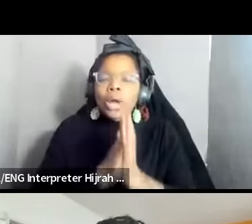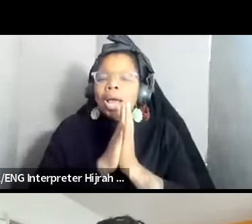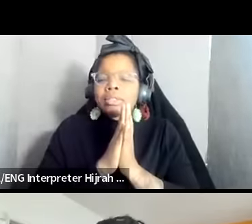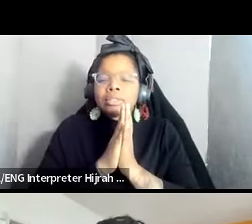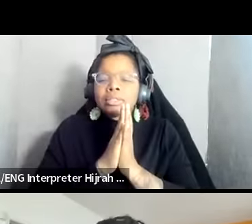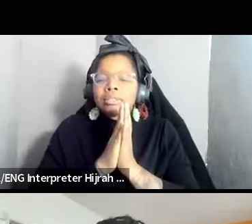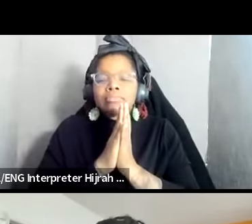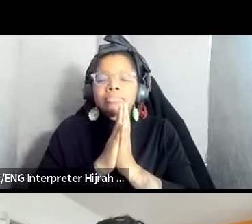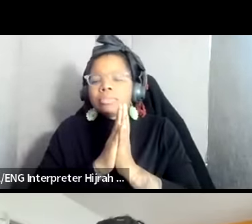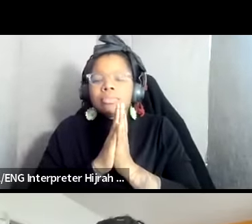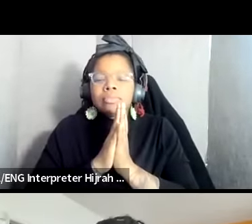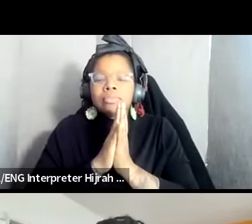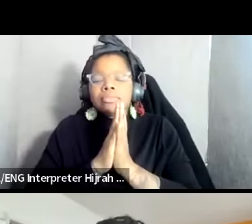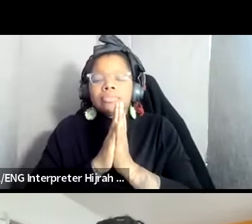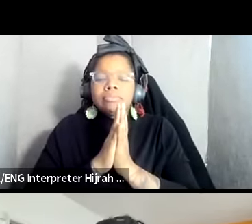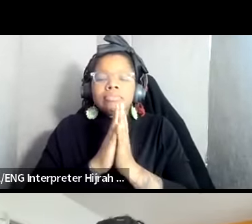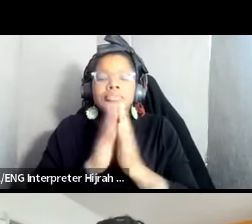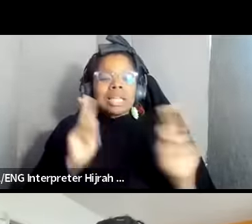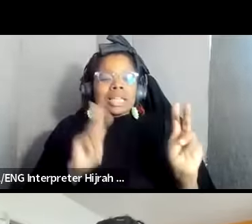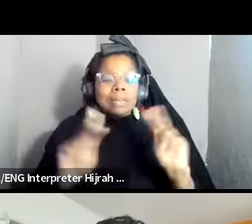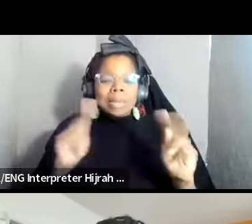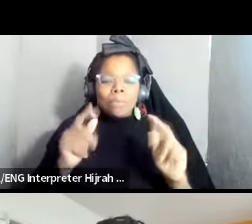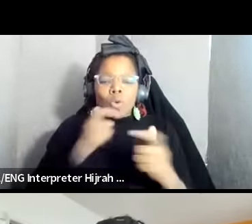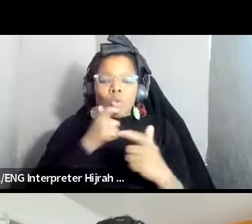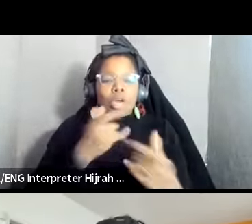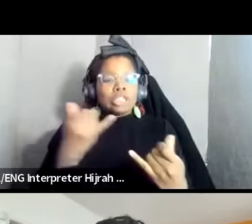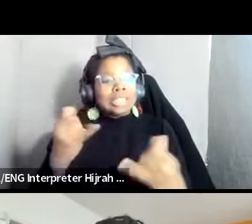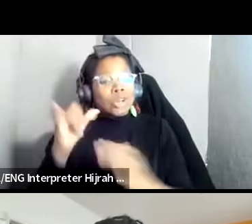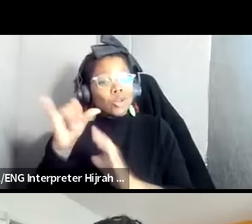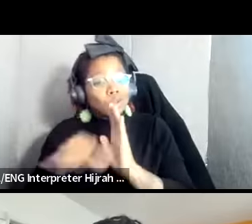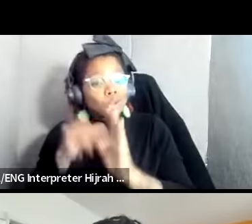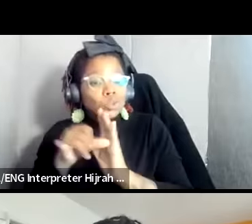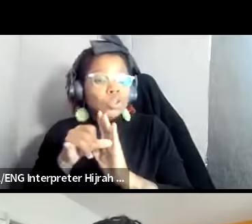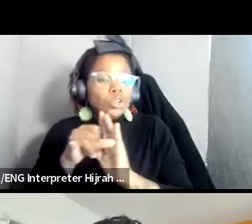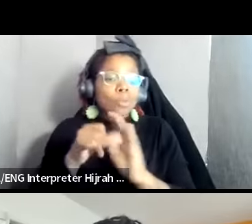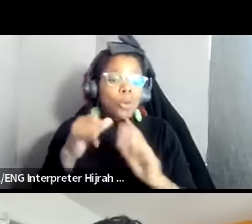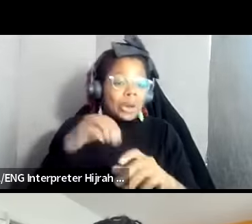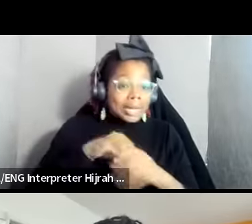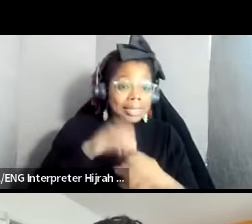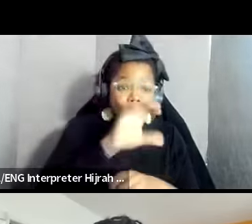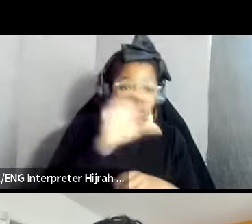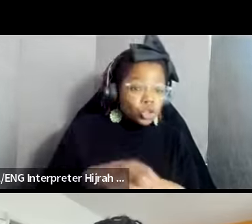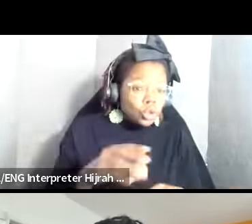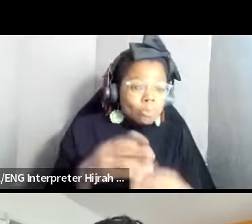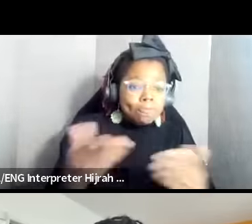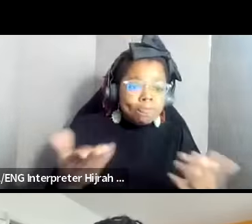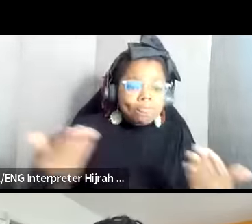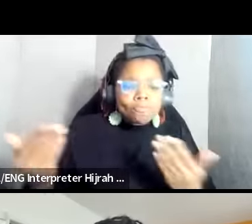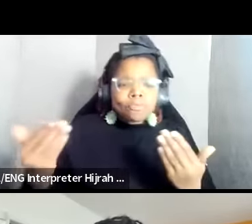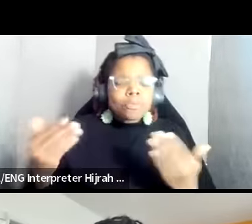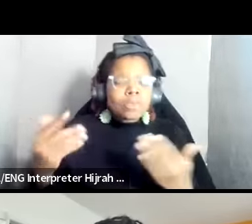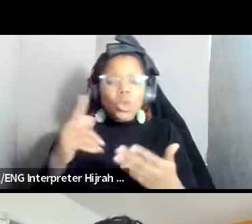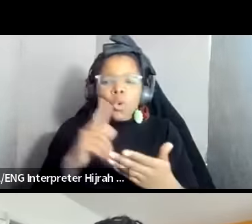our the folks who are tuning in whether that be on YouTube or right here in Zoom to take action